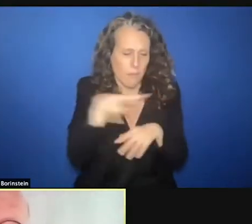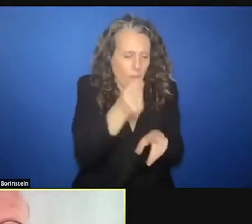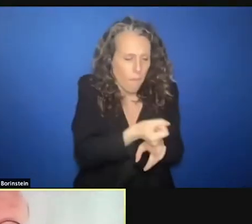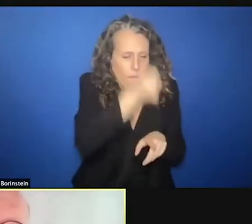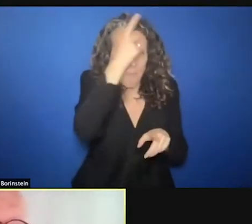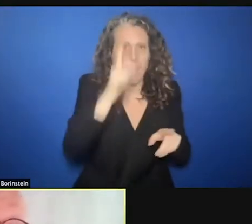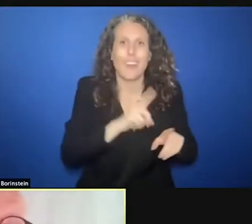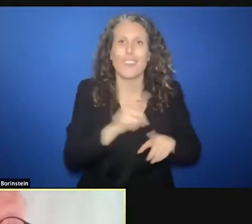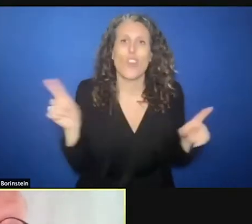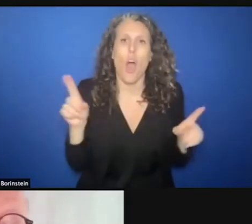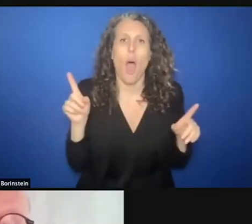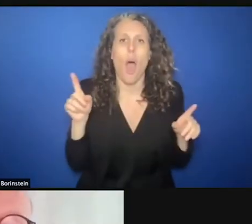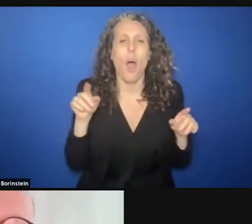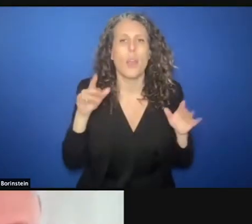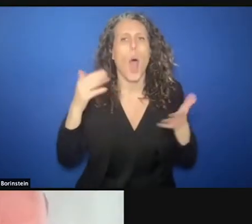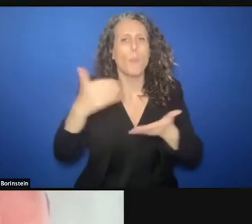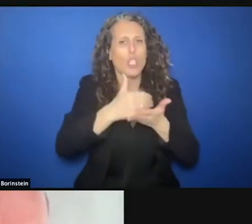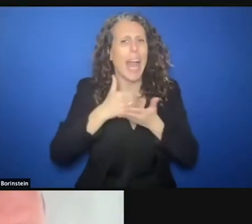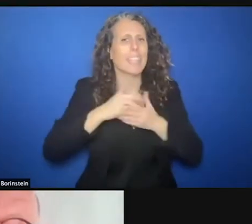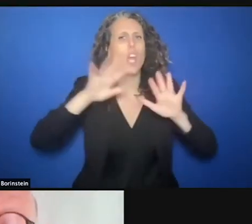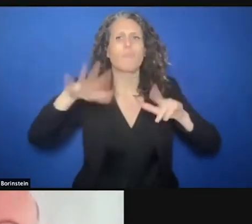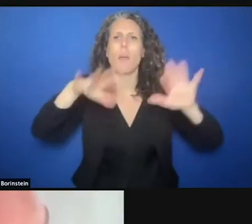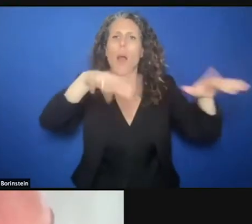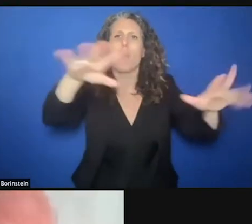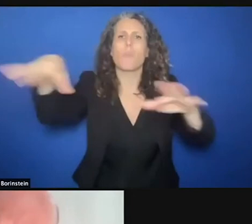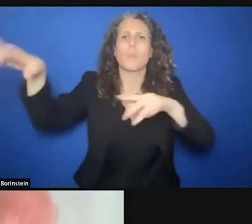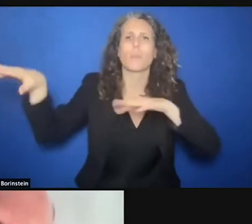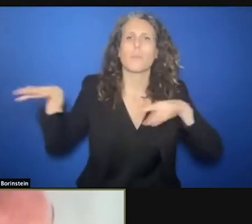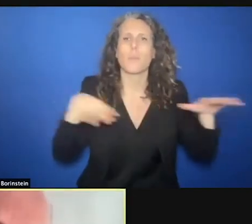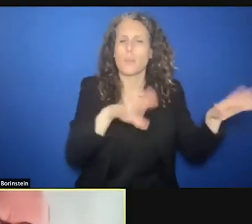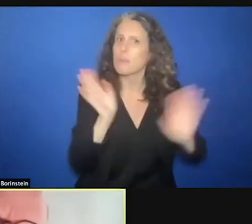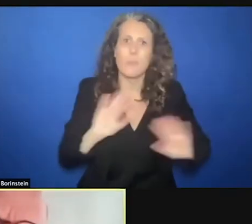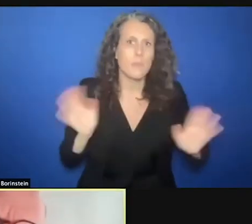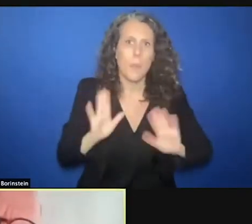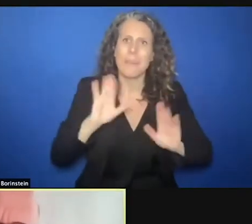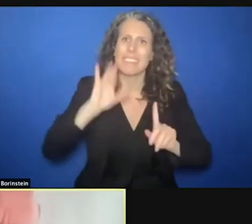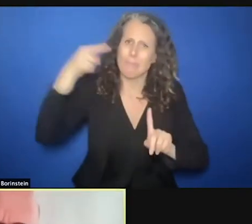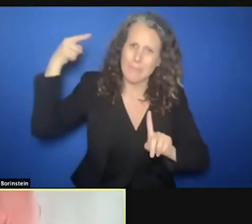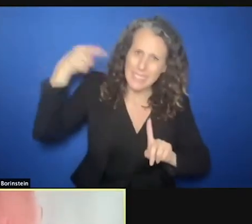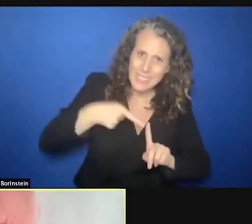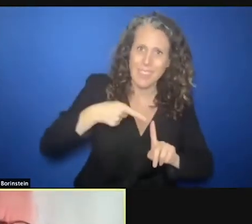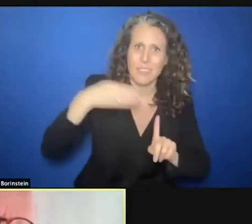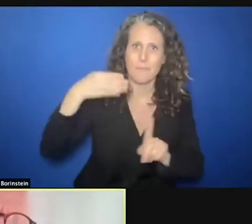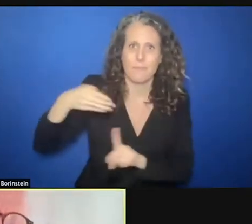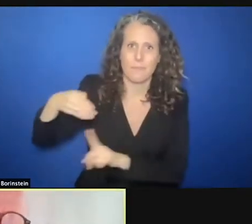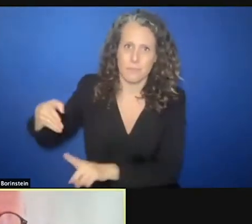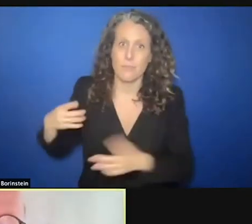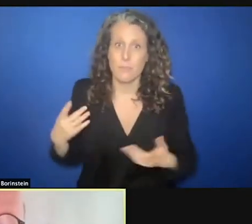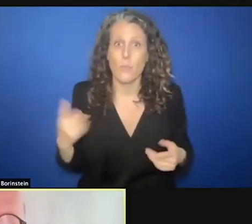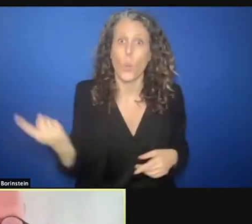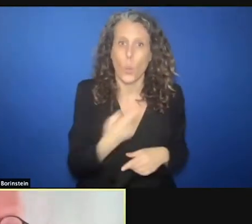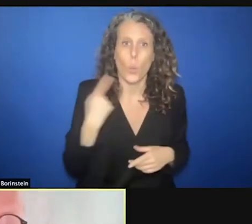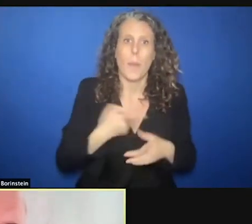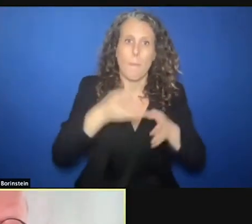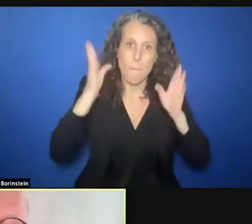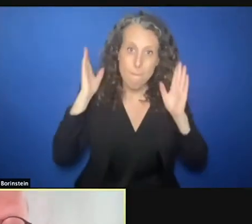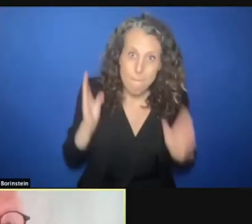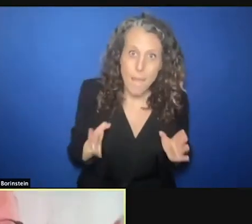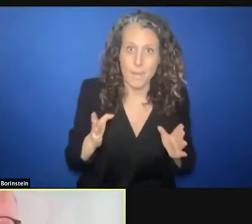out there. A commitment that is important. I don't deny it. But we have to make it tangible for,